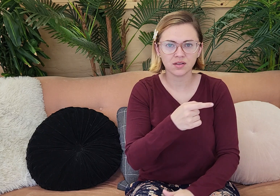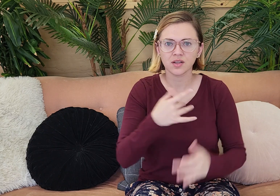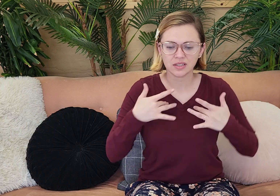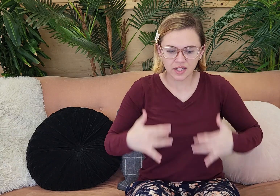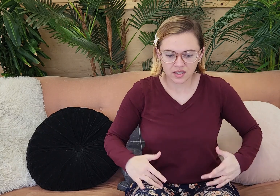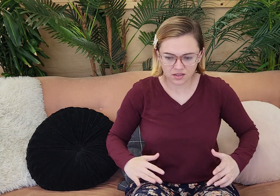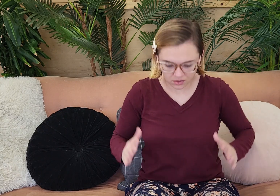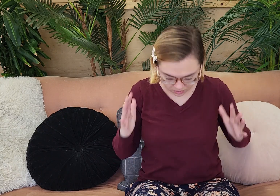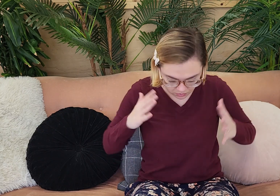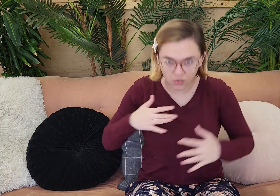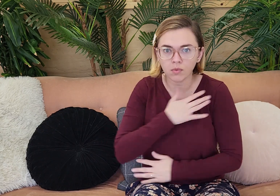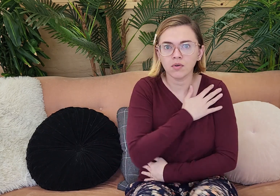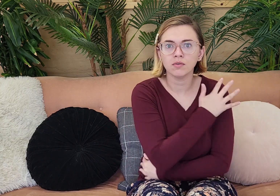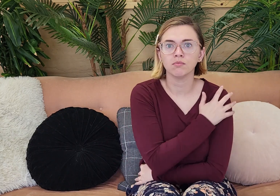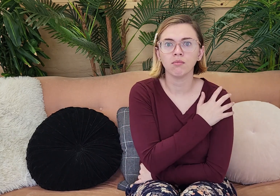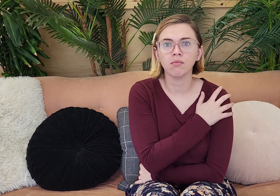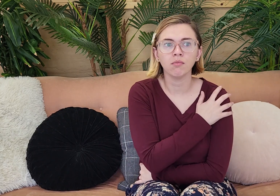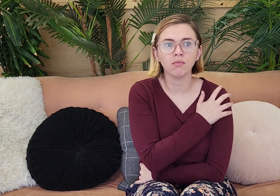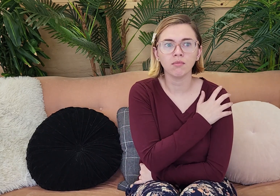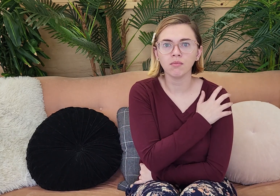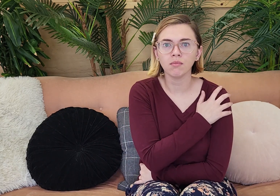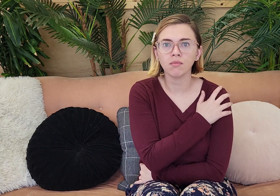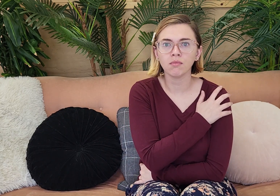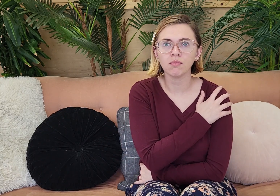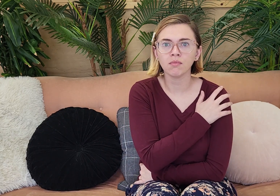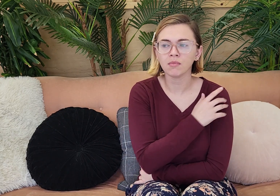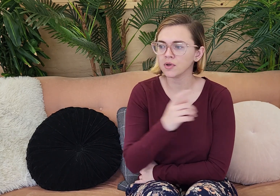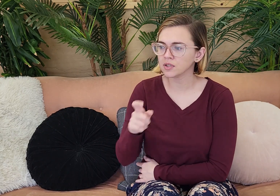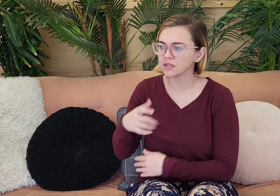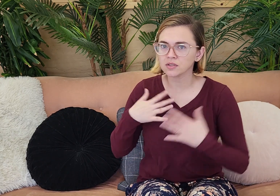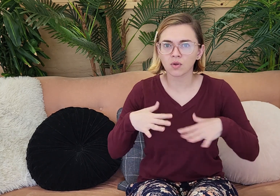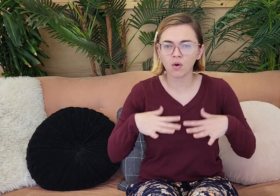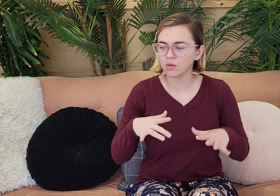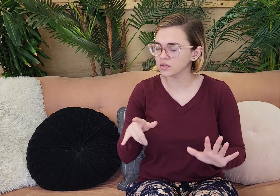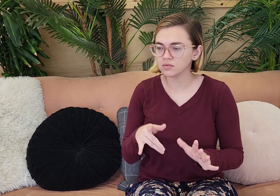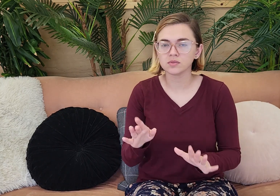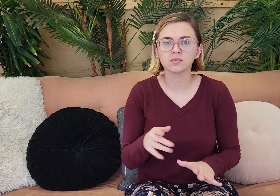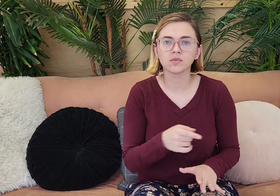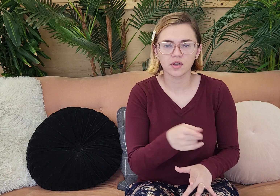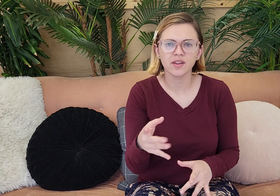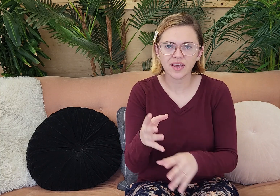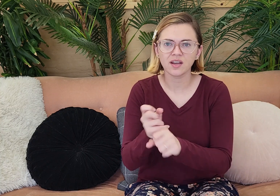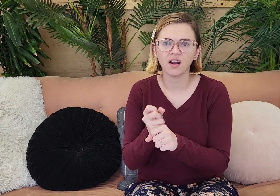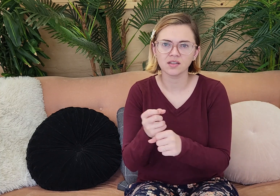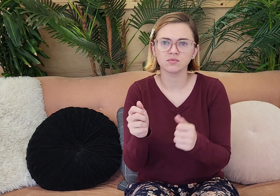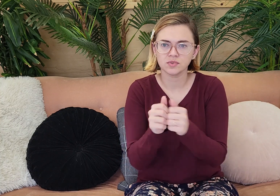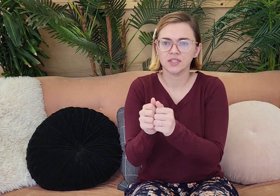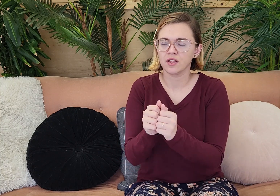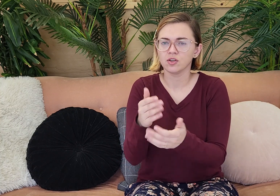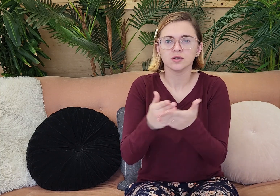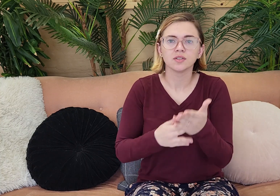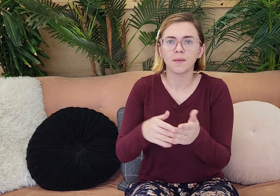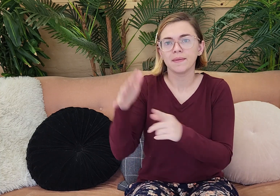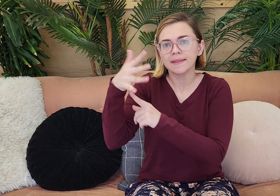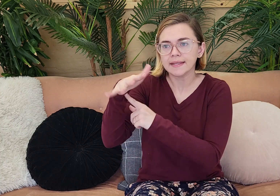aware that they were naked. So they tried to cover themselves and they were like, ohh, we need clothes. So